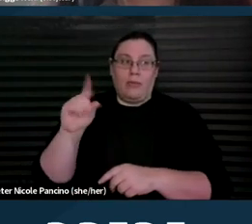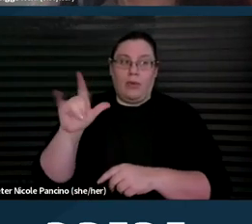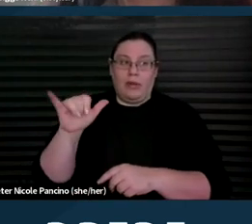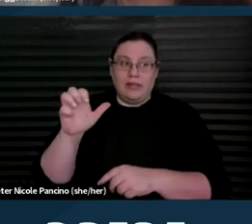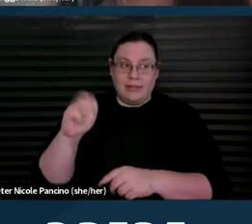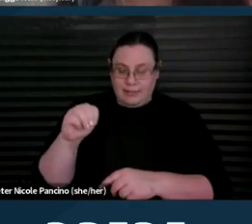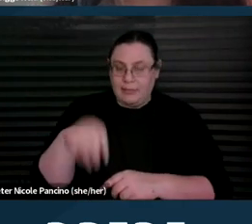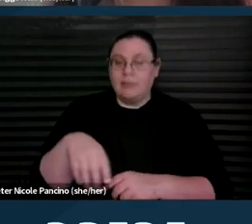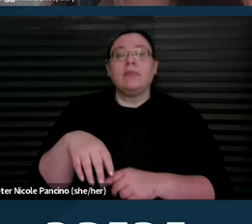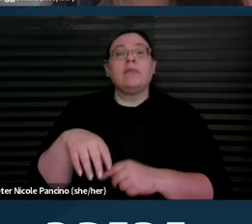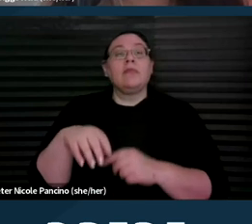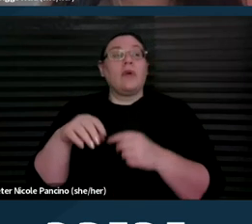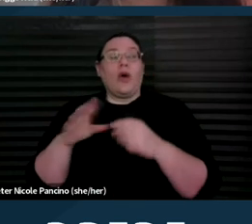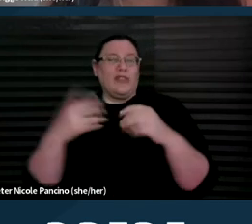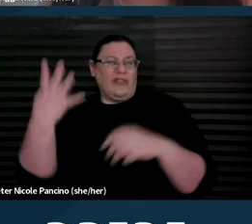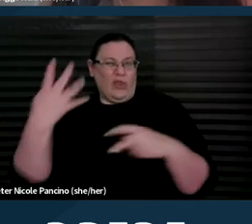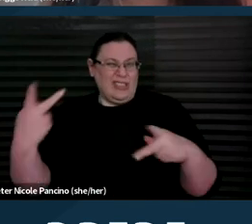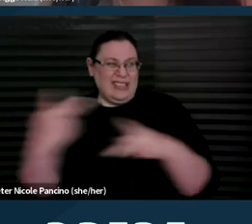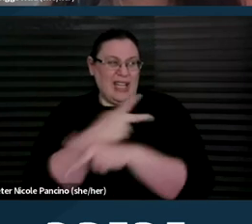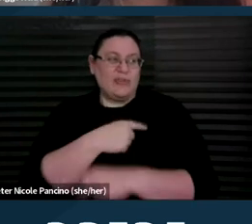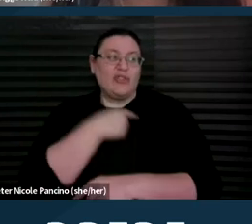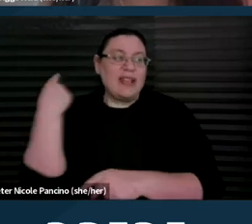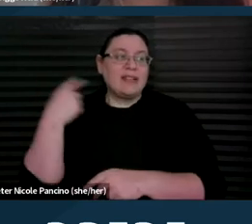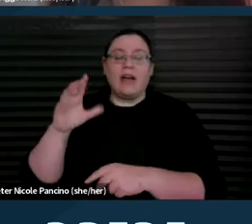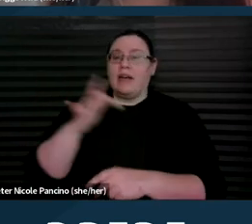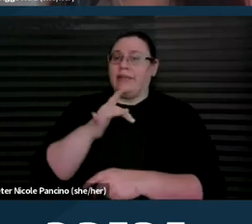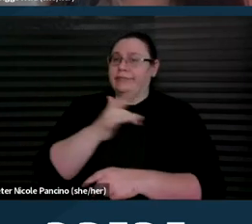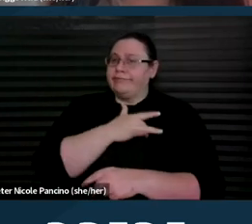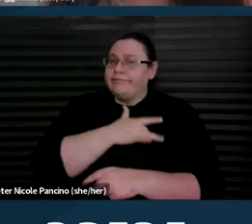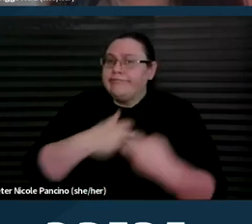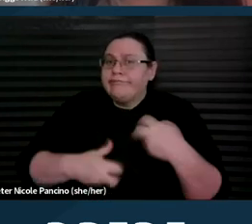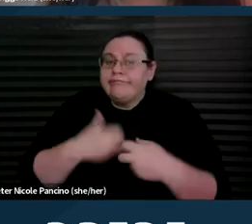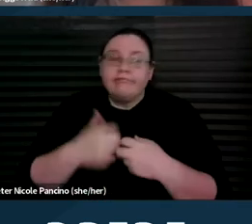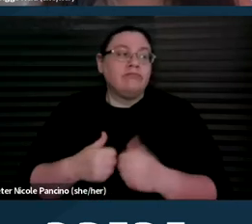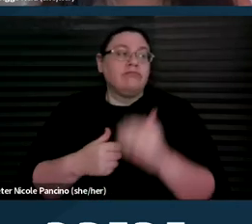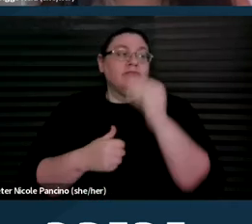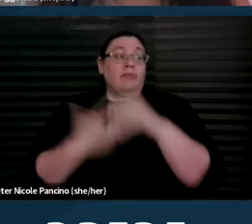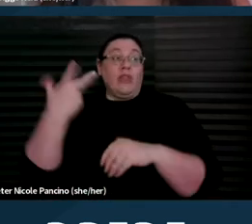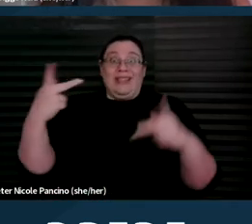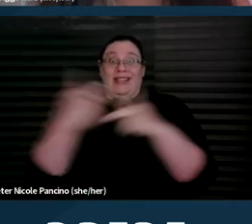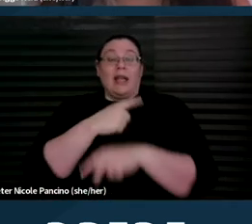nearly four times the risk for cardiovascular events, three times the risk for infection